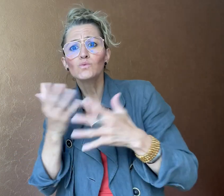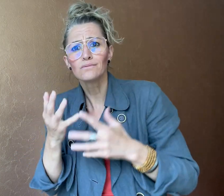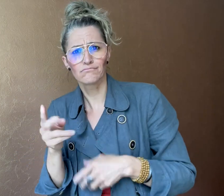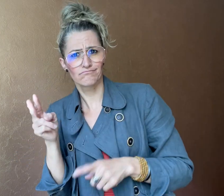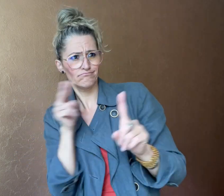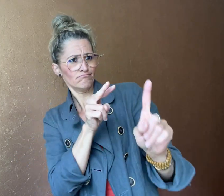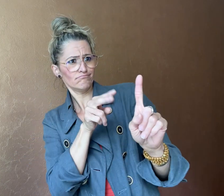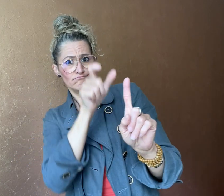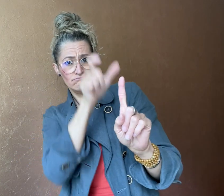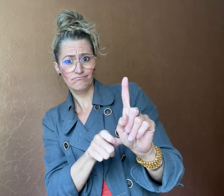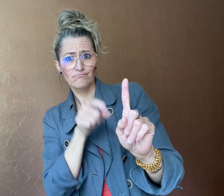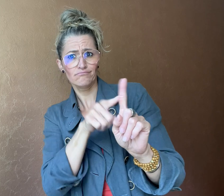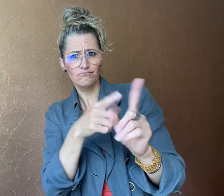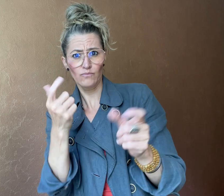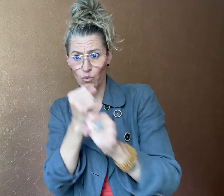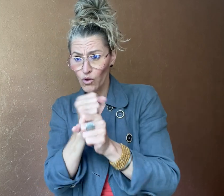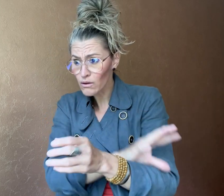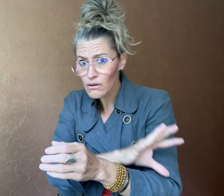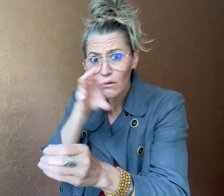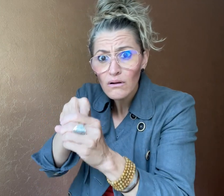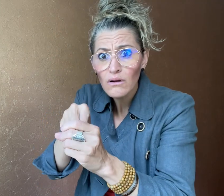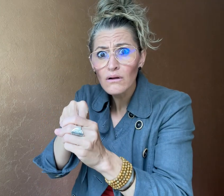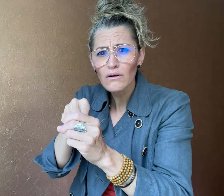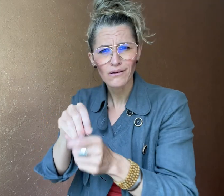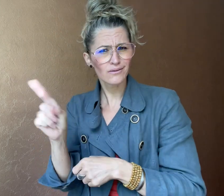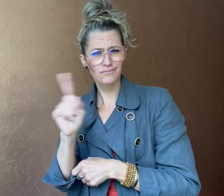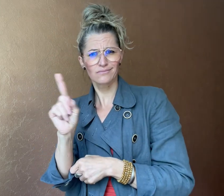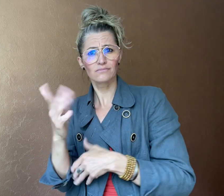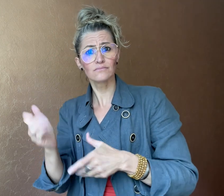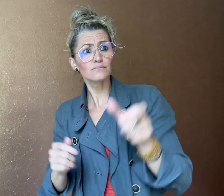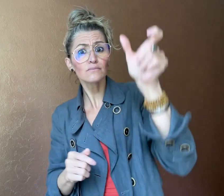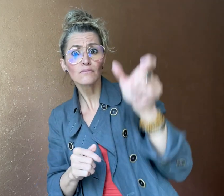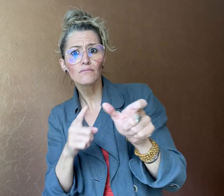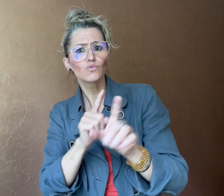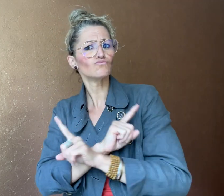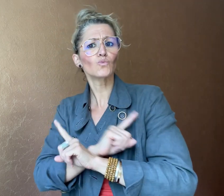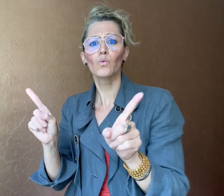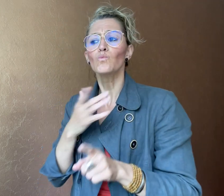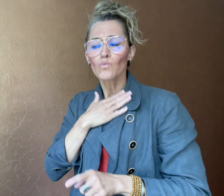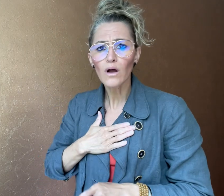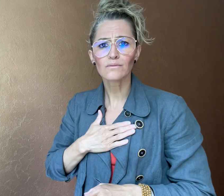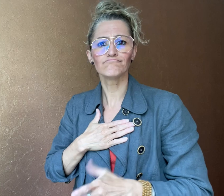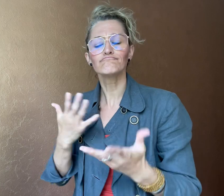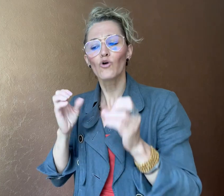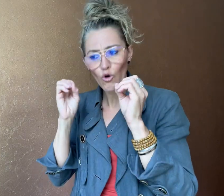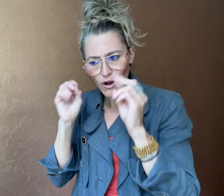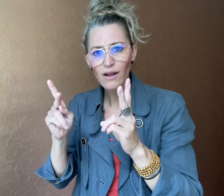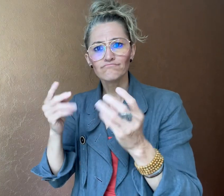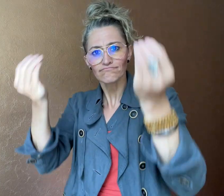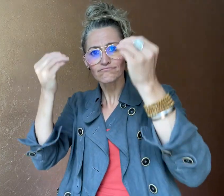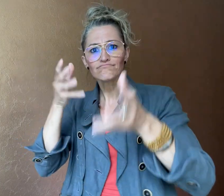because they felt he should not be hired for the role due